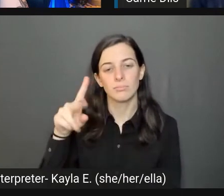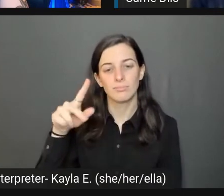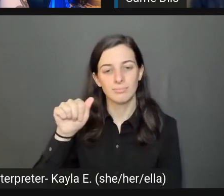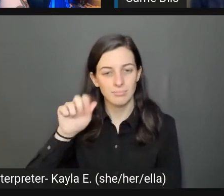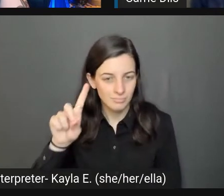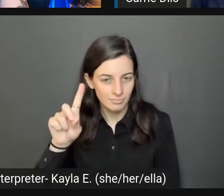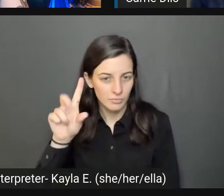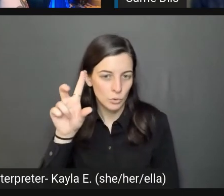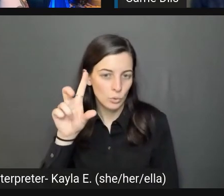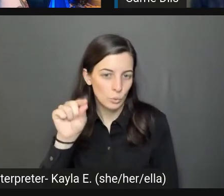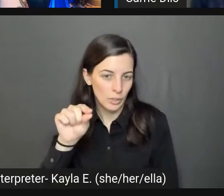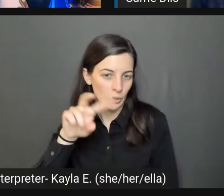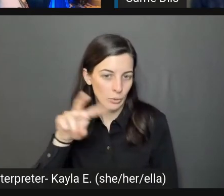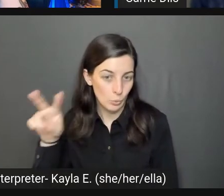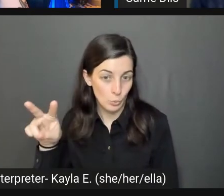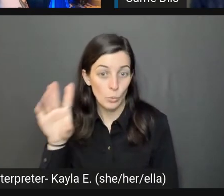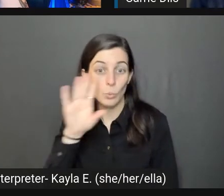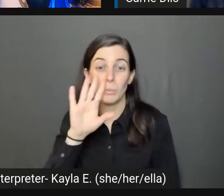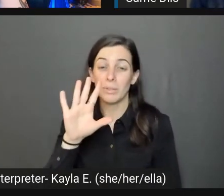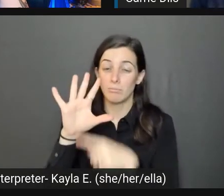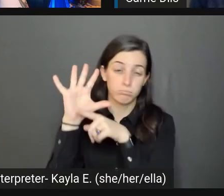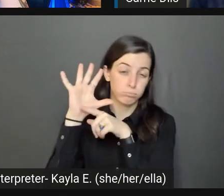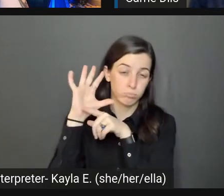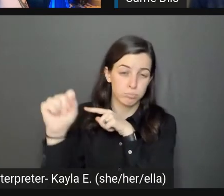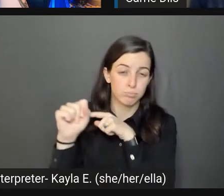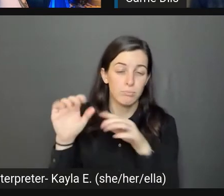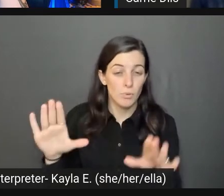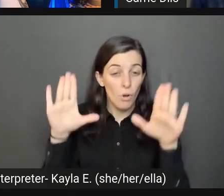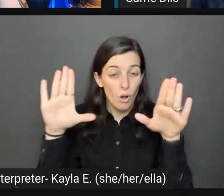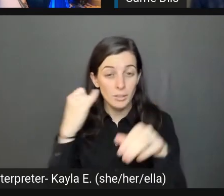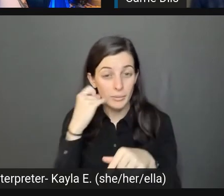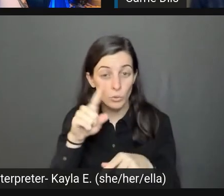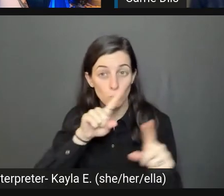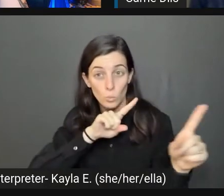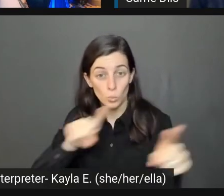It'll be fantastic if you could go to wpaccessibility.day/feedback